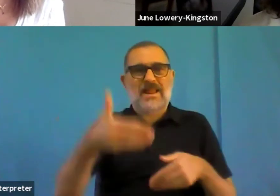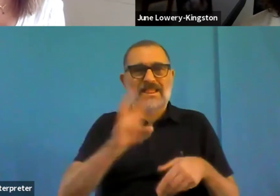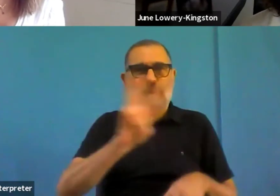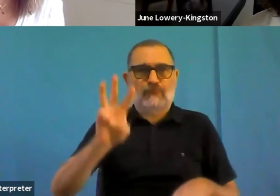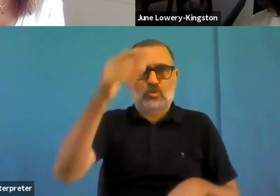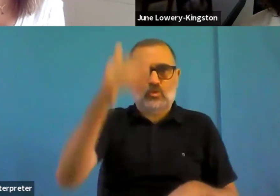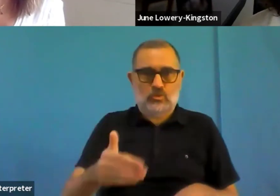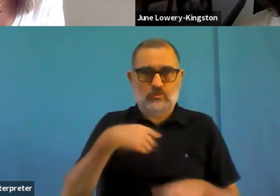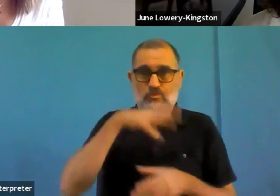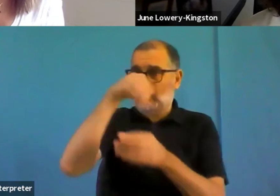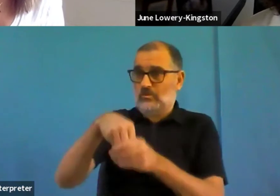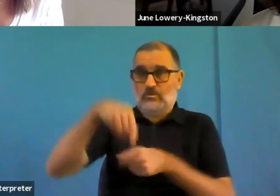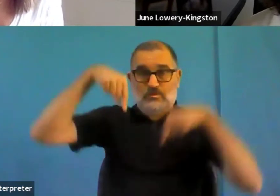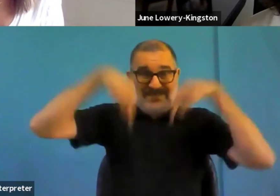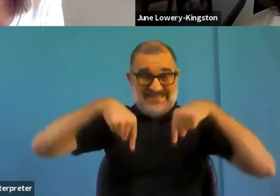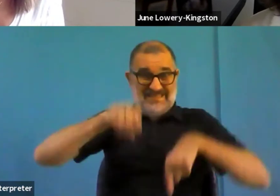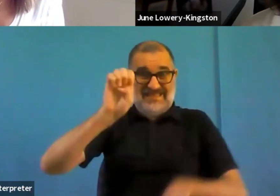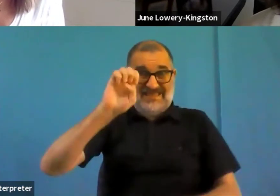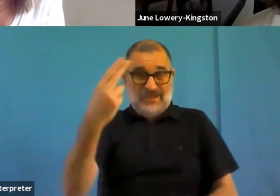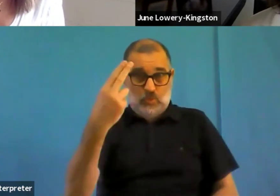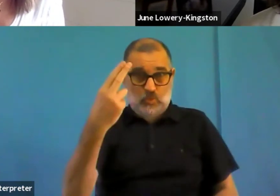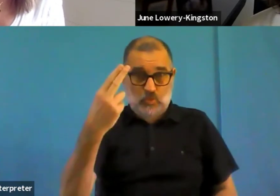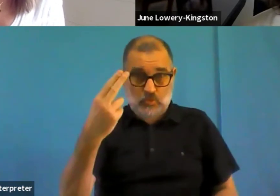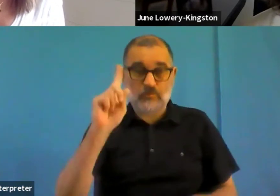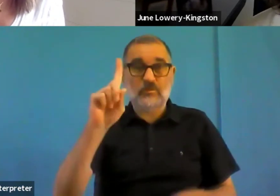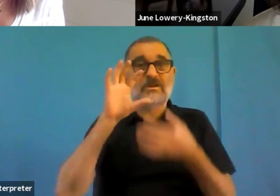are some technical accessibility limitations with that.